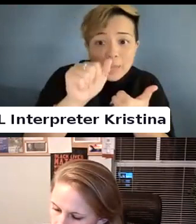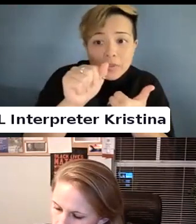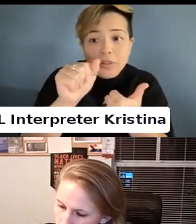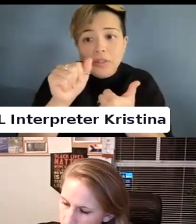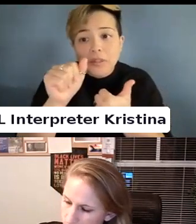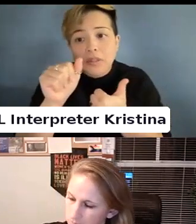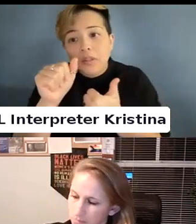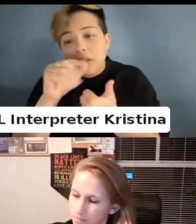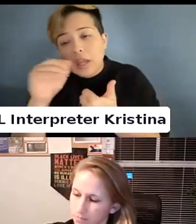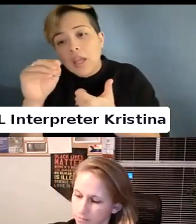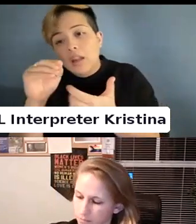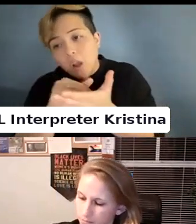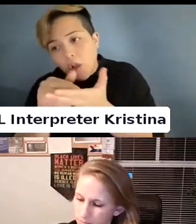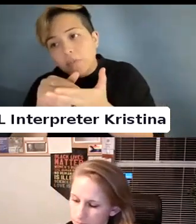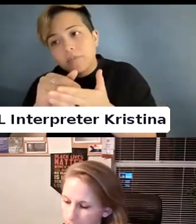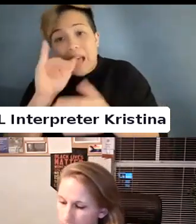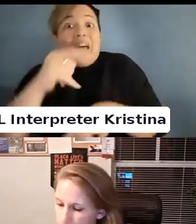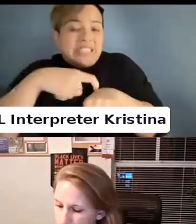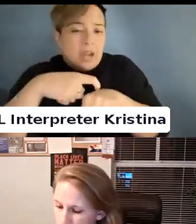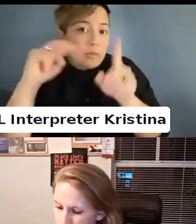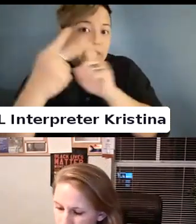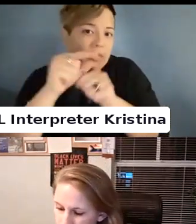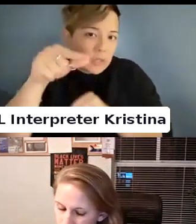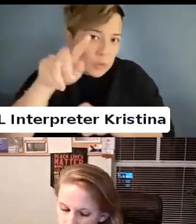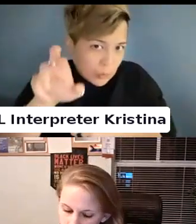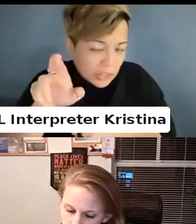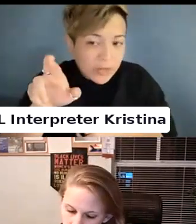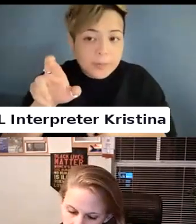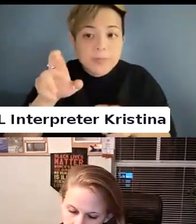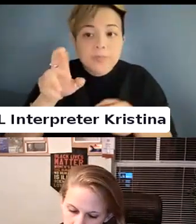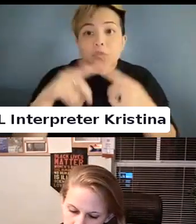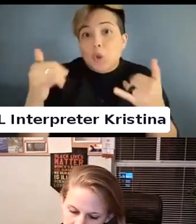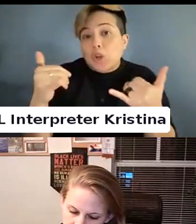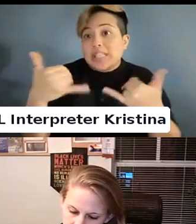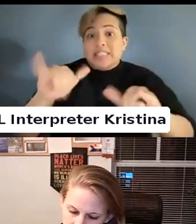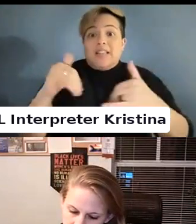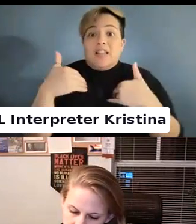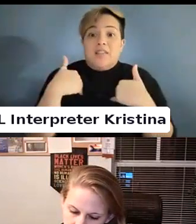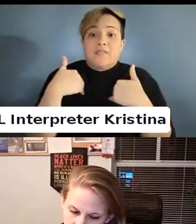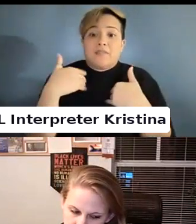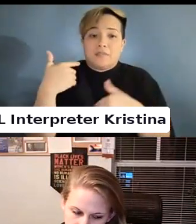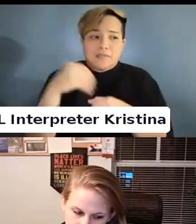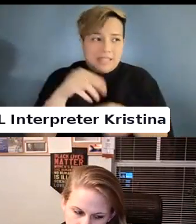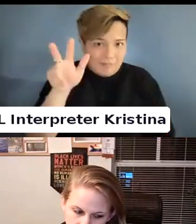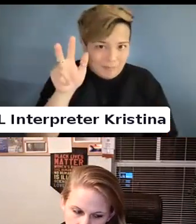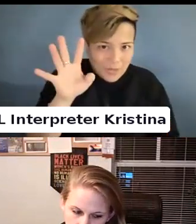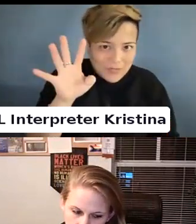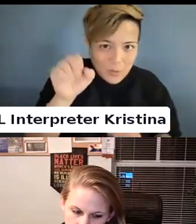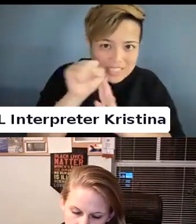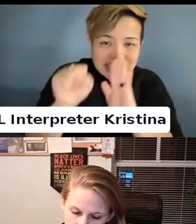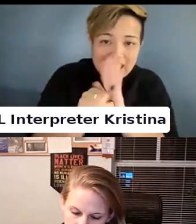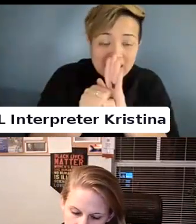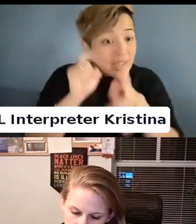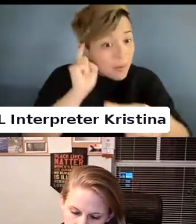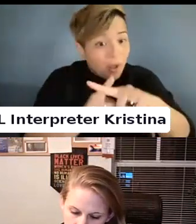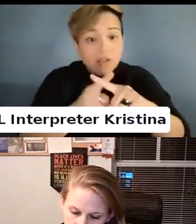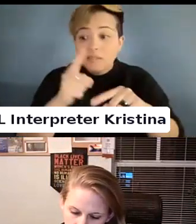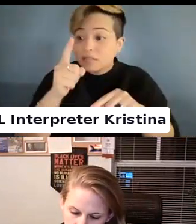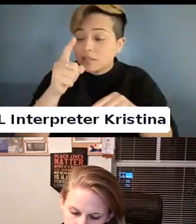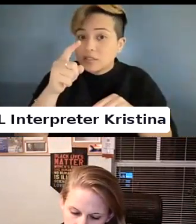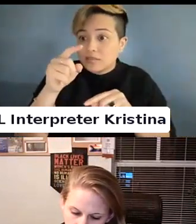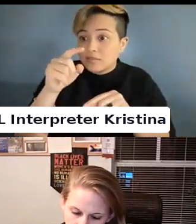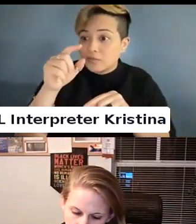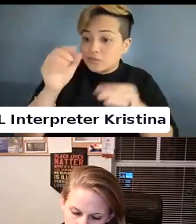Do you currently have more than 34 states with a number of HIV specific realization